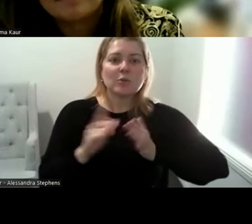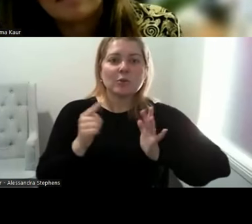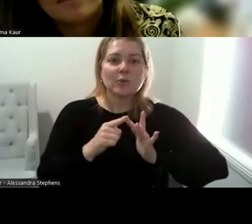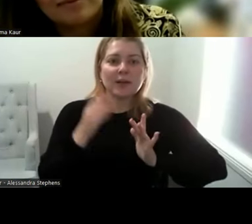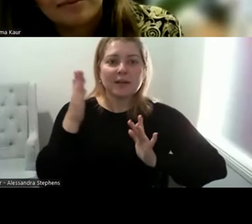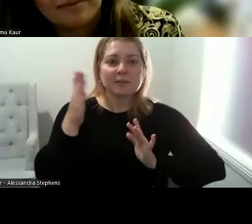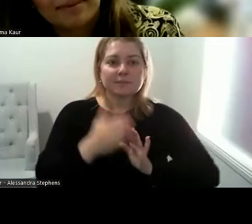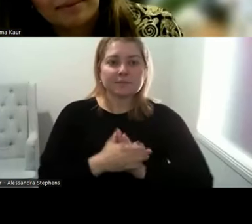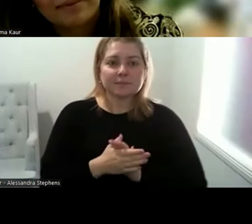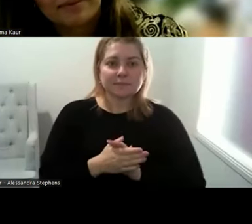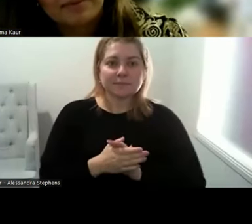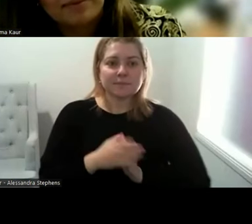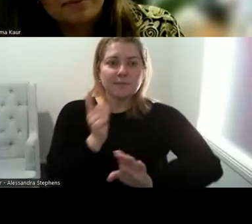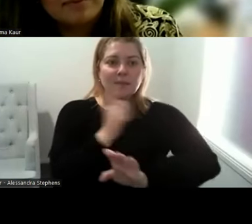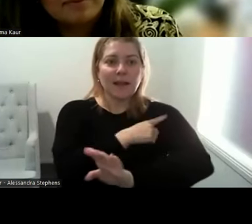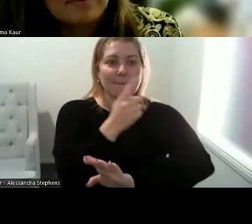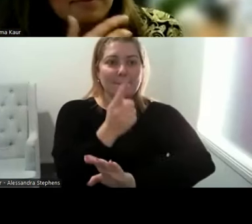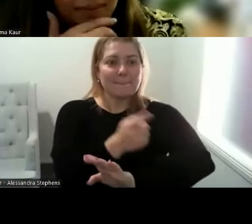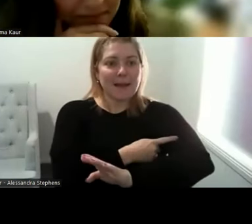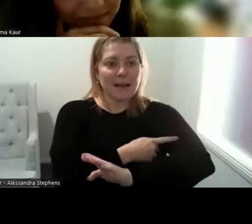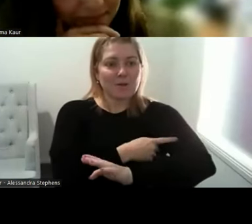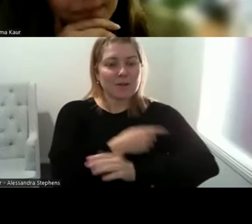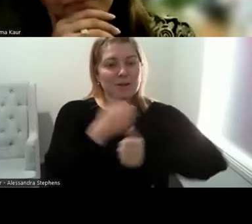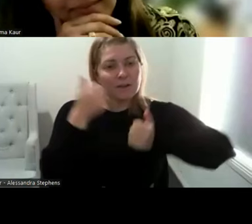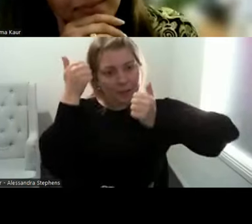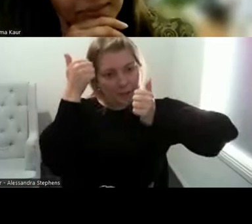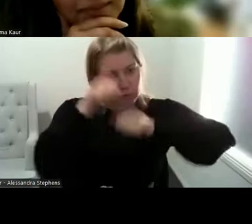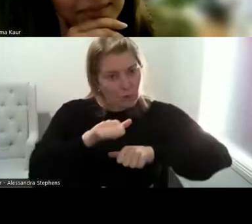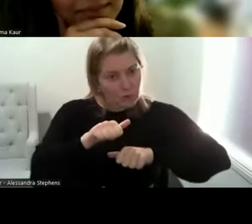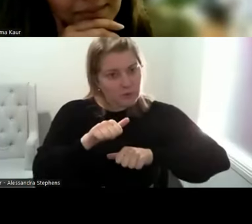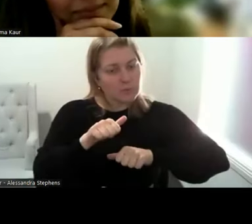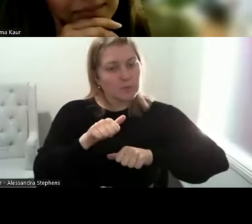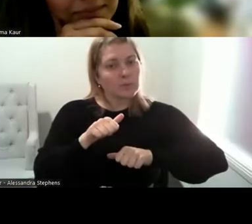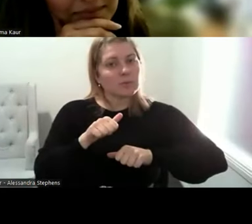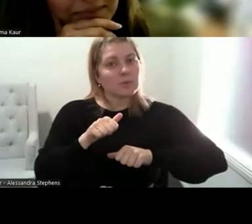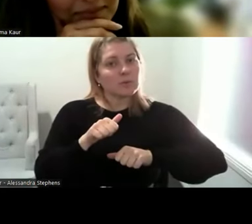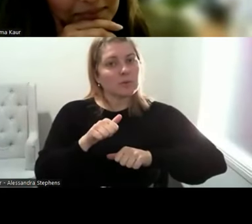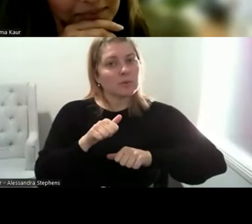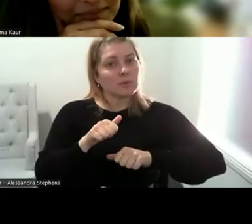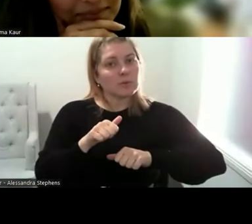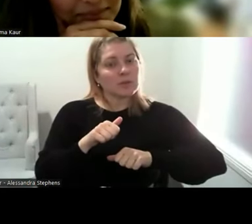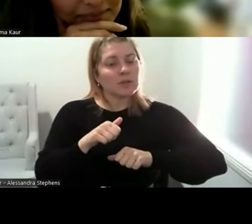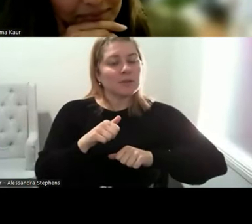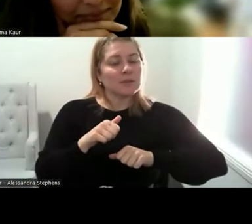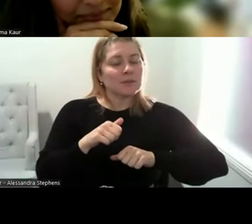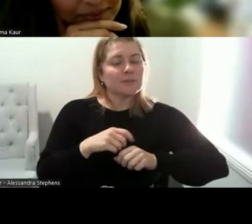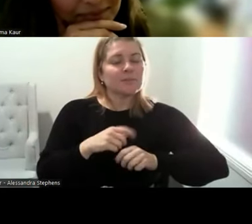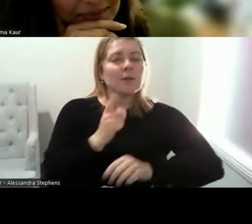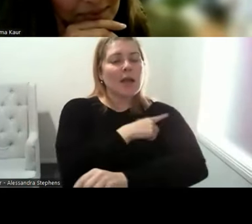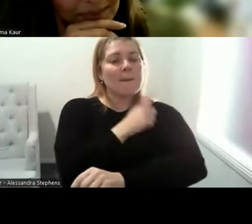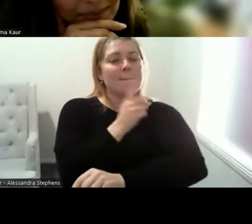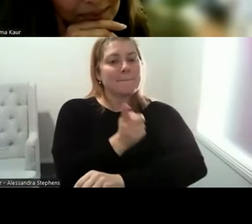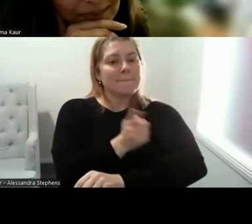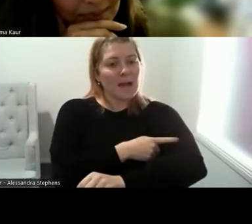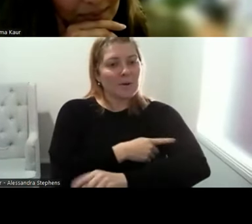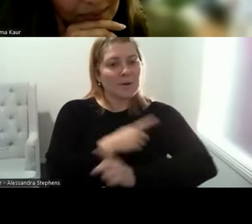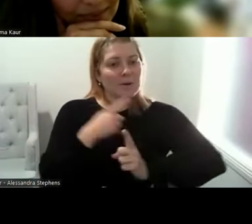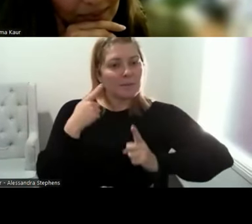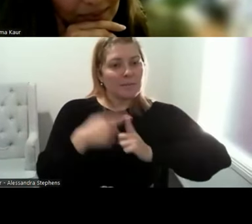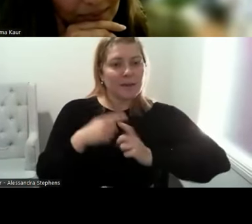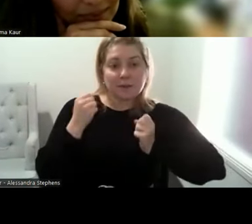Empowered and informed is what comes to mind. Empowered and informed allows this generation